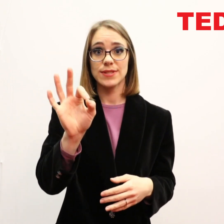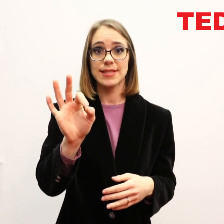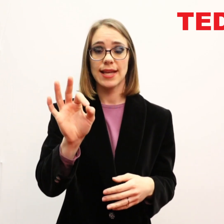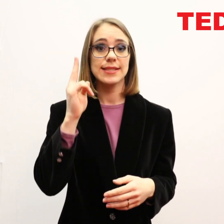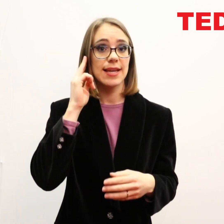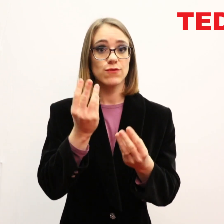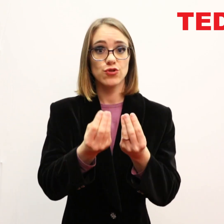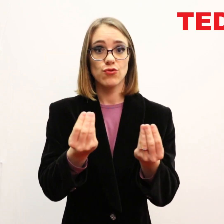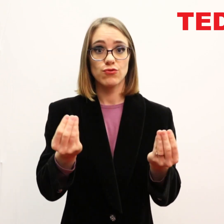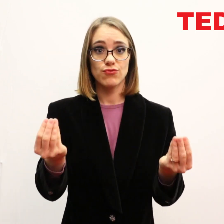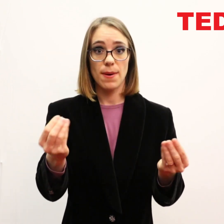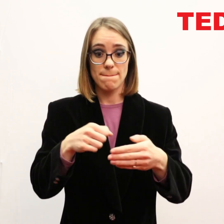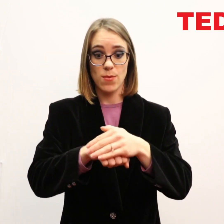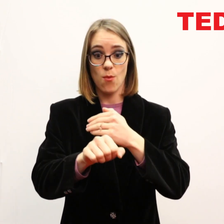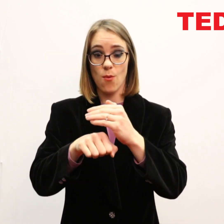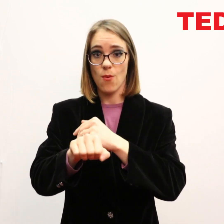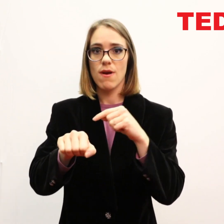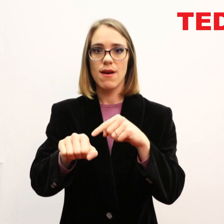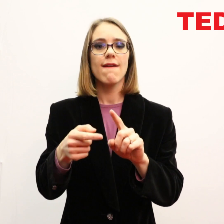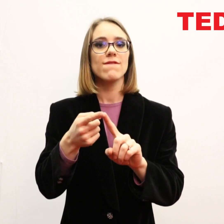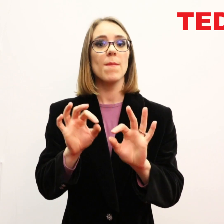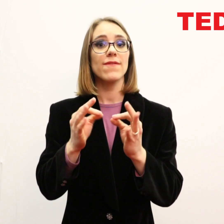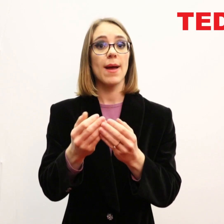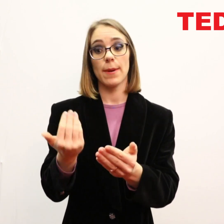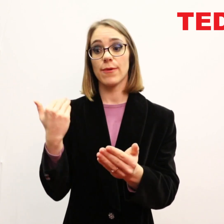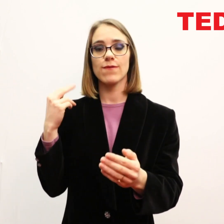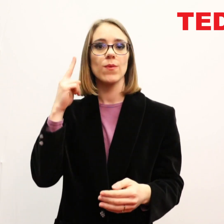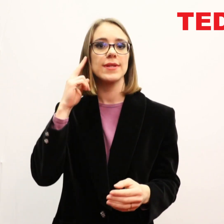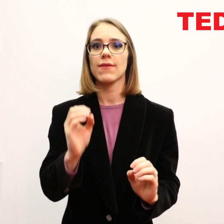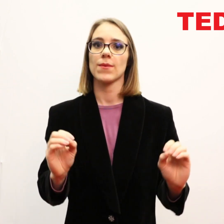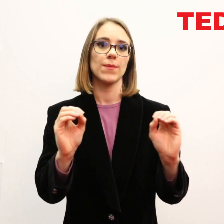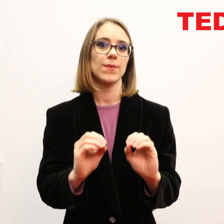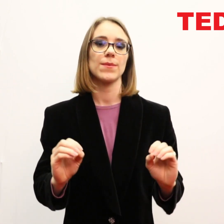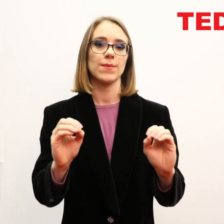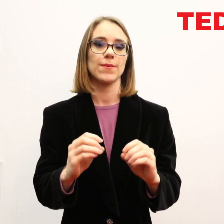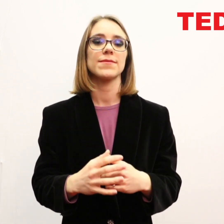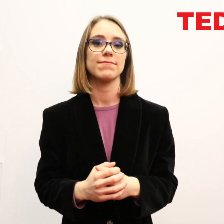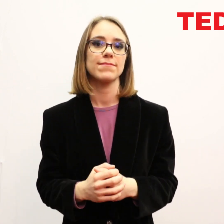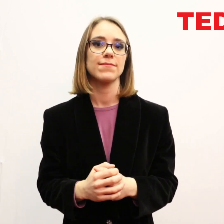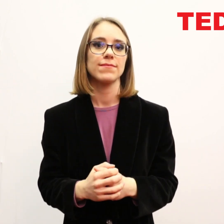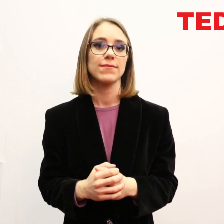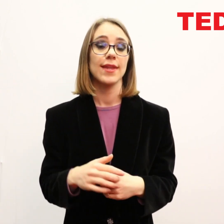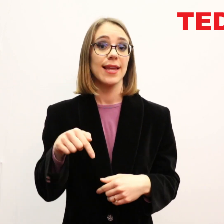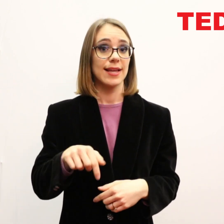Out of all the children born deaf, 90% are from families with no prior history of deafness.